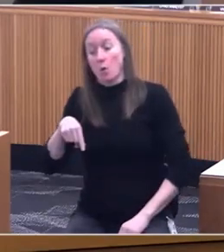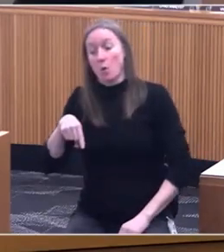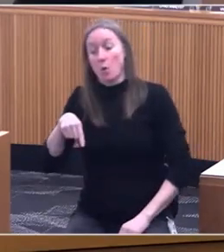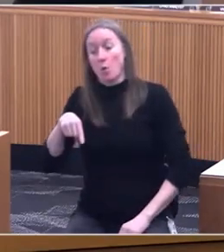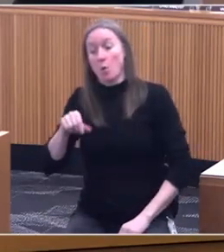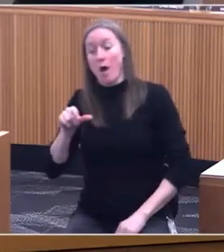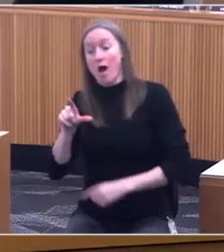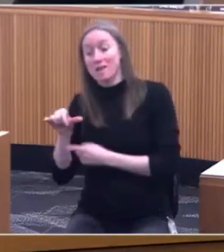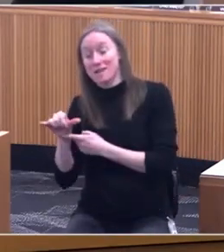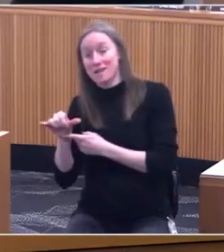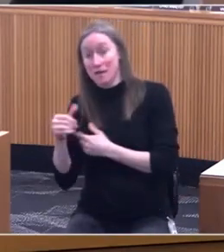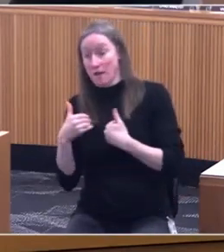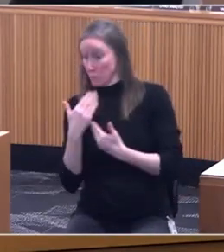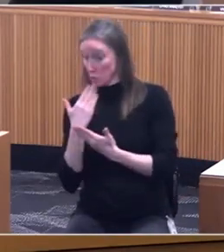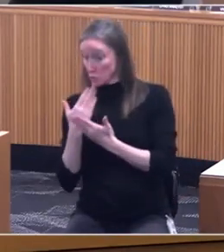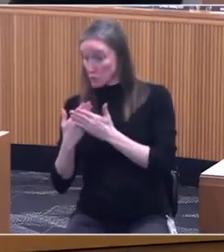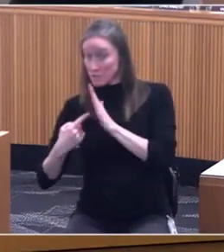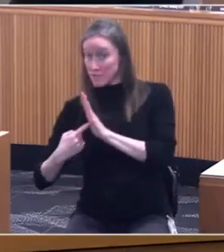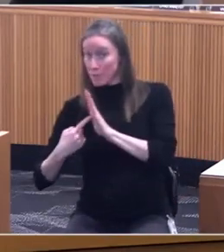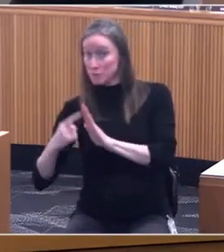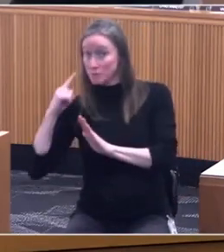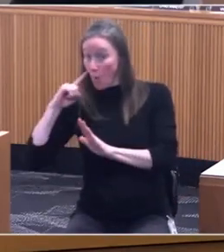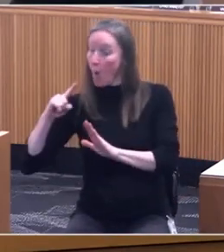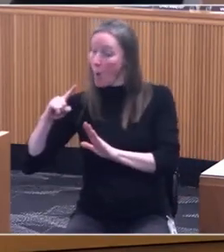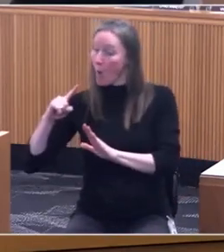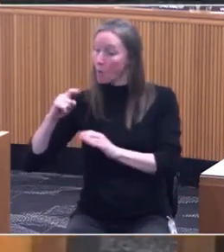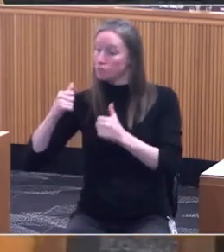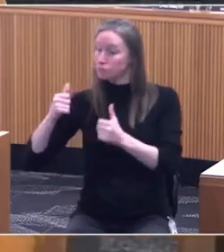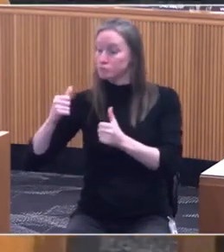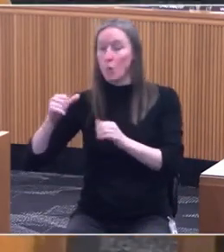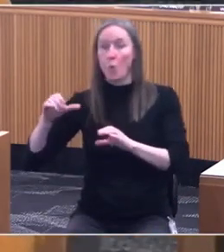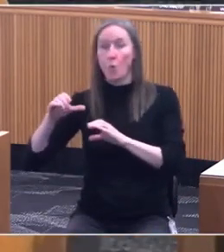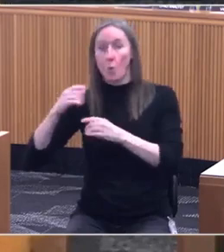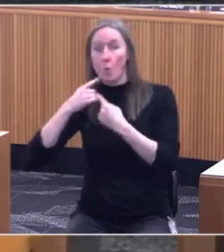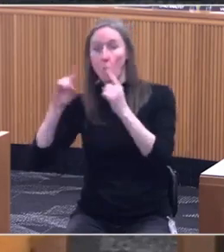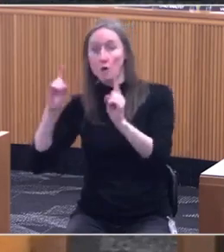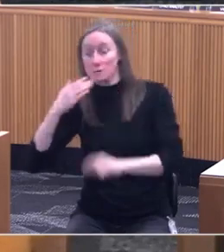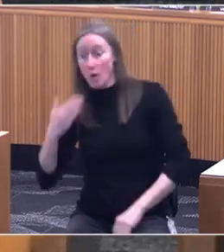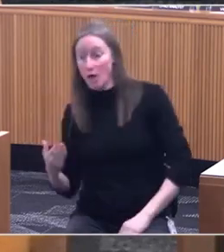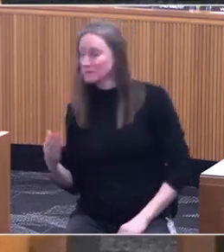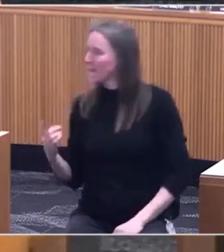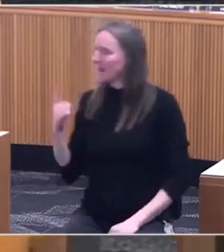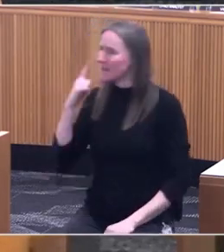[Megan] No. I believe it has absolutely no scientific value. It is not replicatable. I don't believe it ever reached